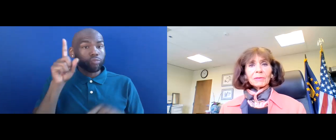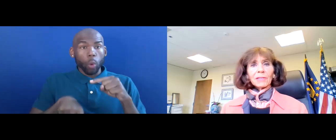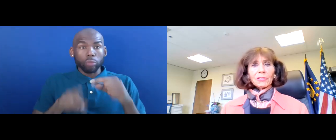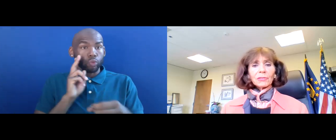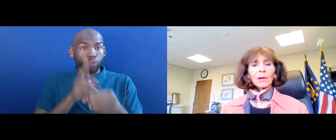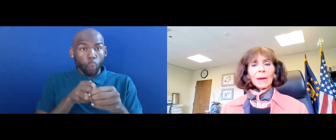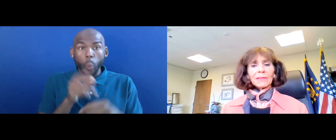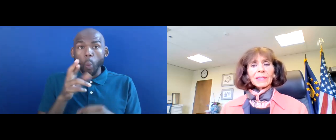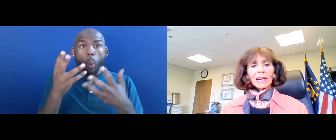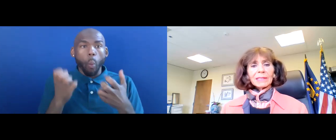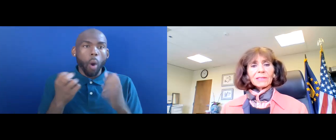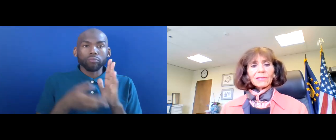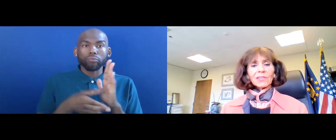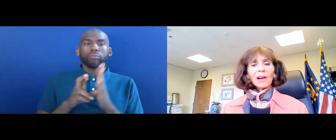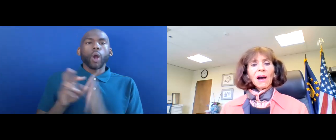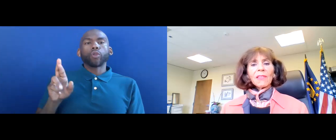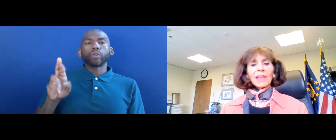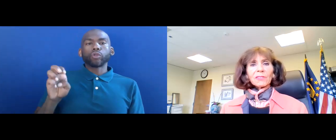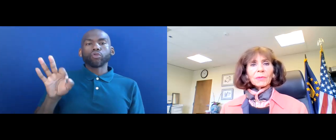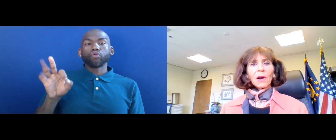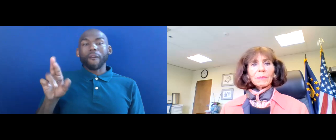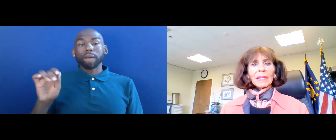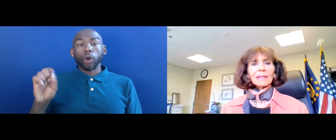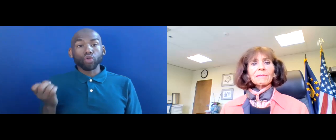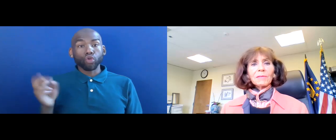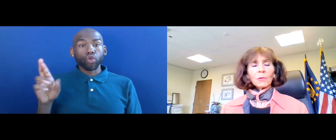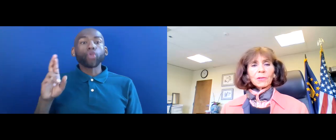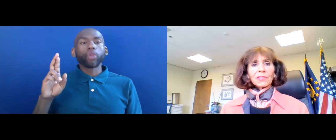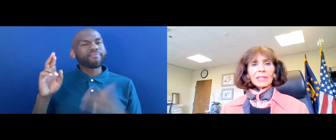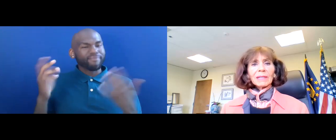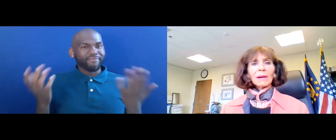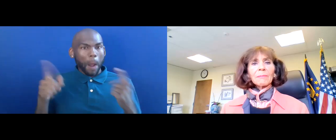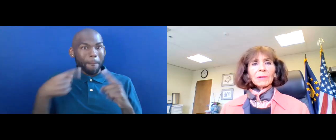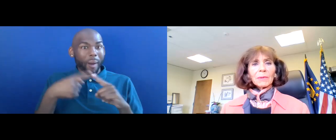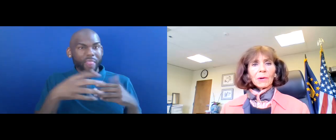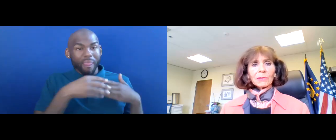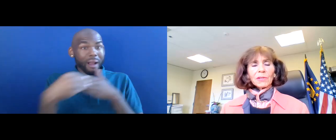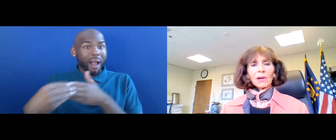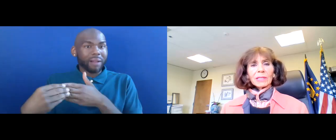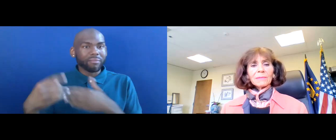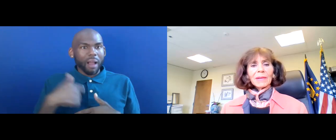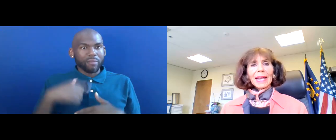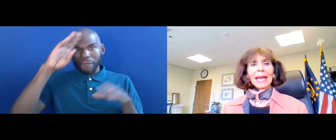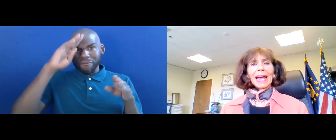REFRESHER ABOUT THE GUIDANCE, THAT'S WHAT I'LL BE FOCUSING MY REMARKS ON.